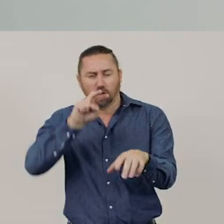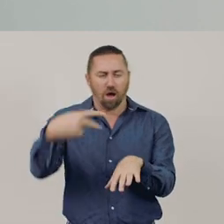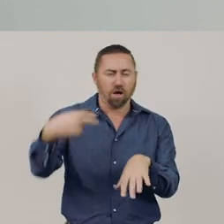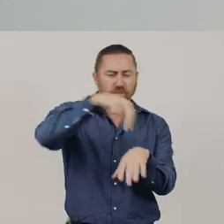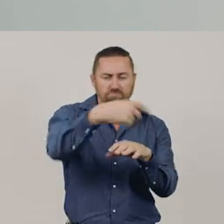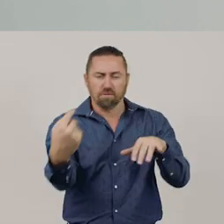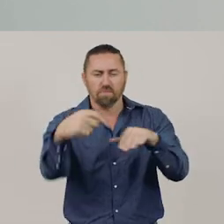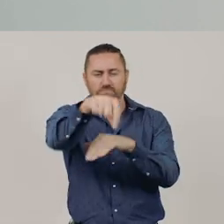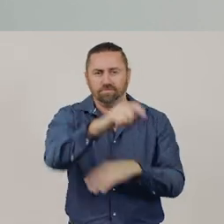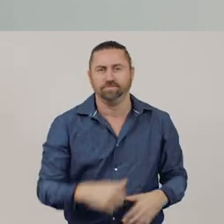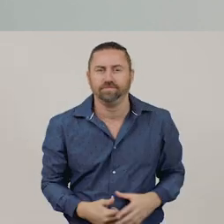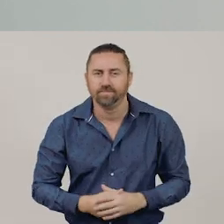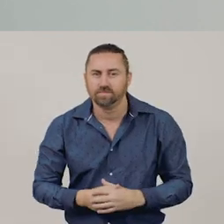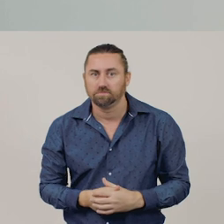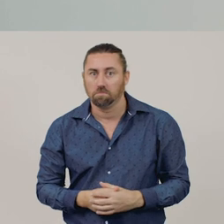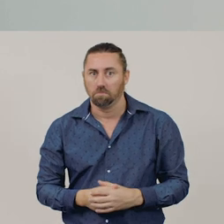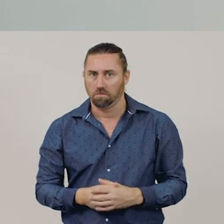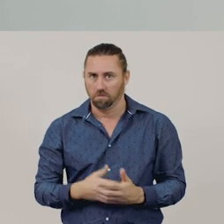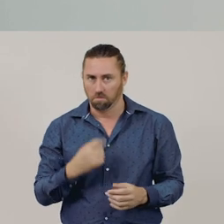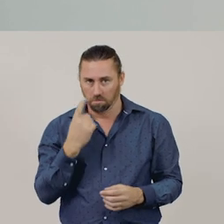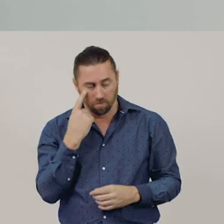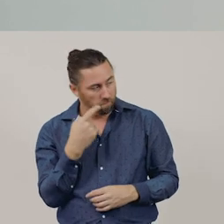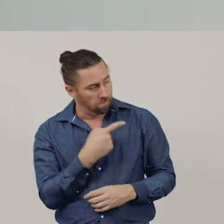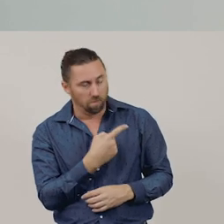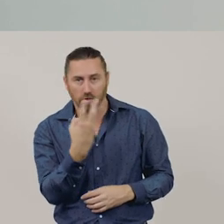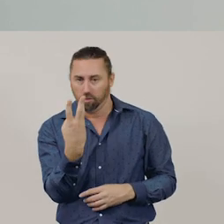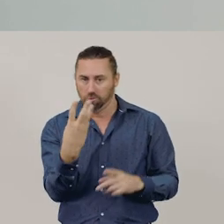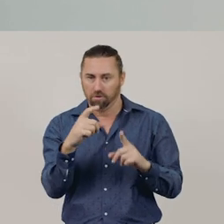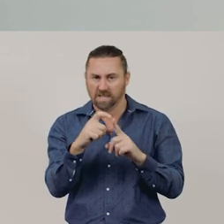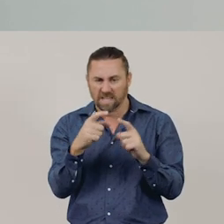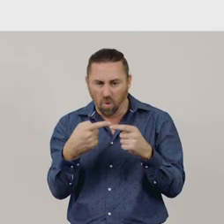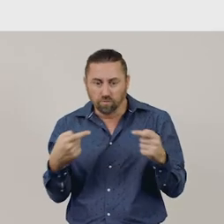Now let's learn about another feature of 3D objects.